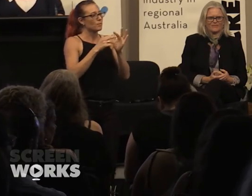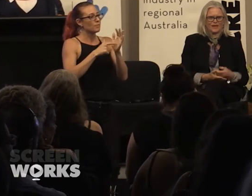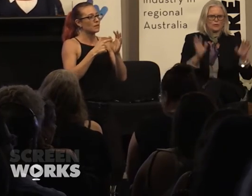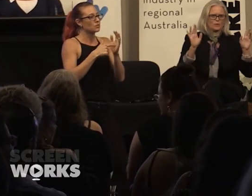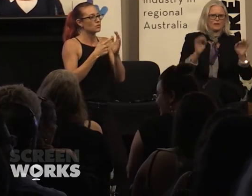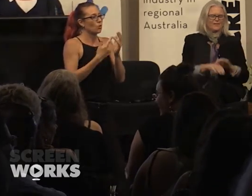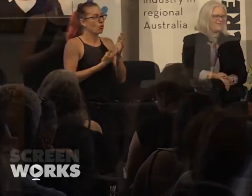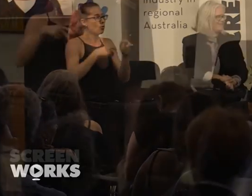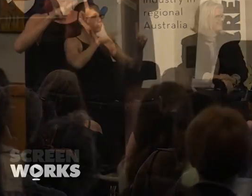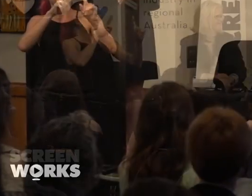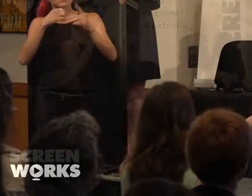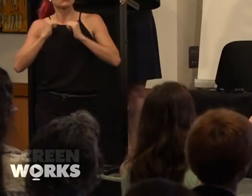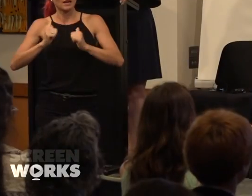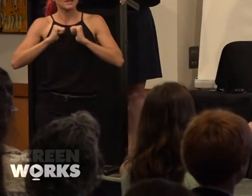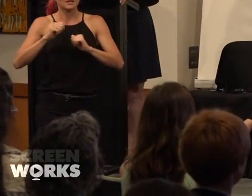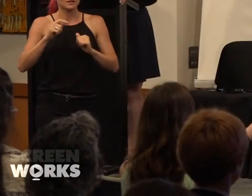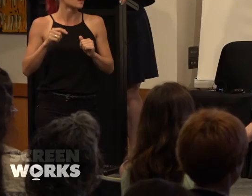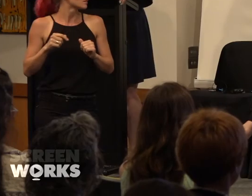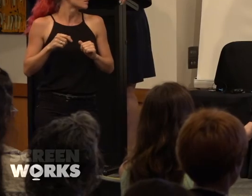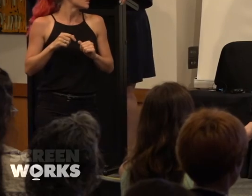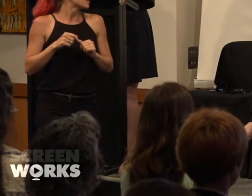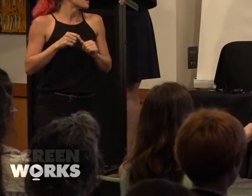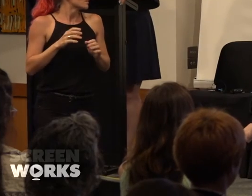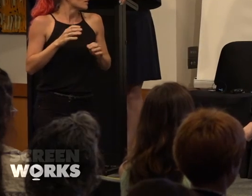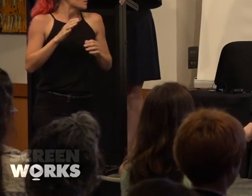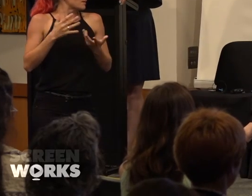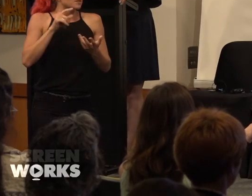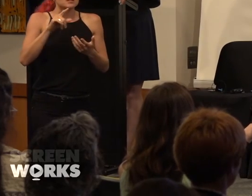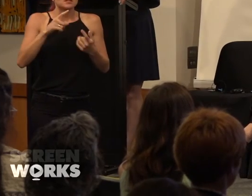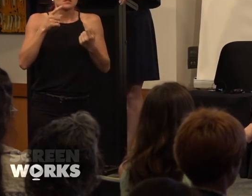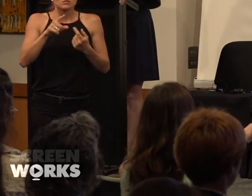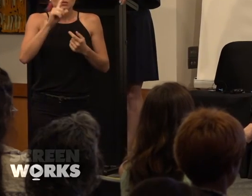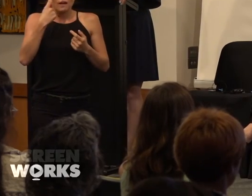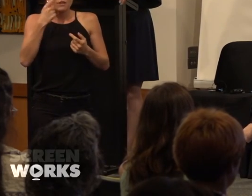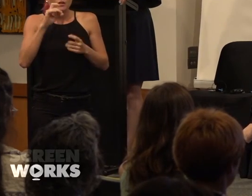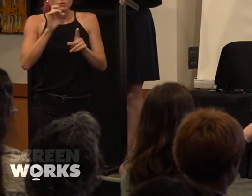that your just not able to fund yourself that's actually going to move your career forward.